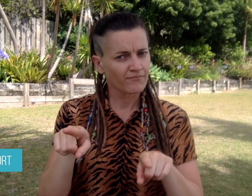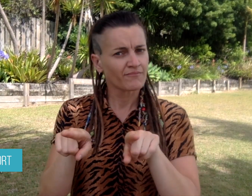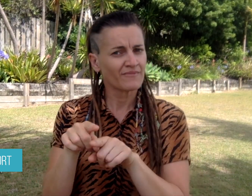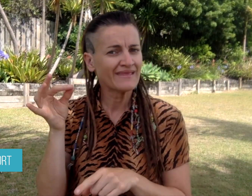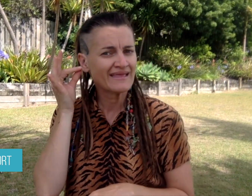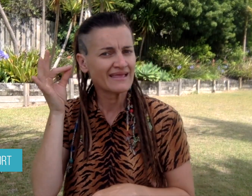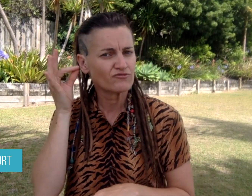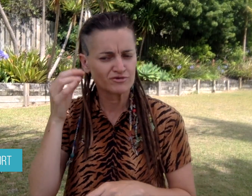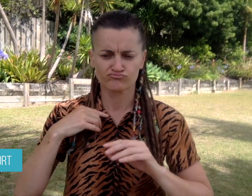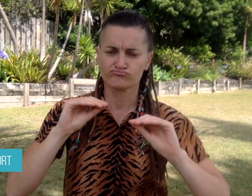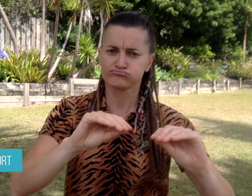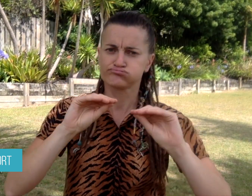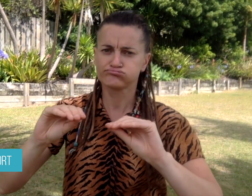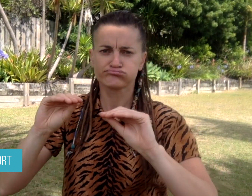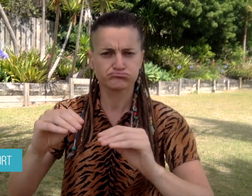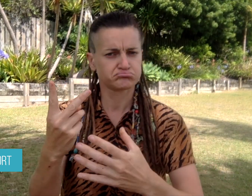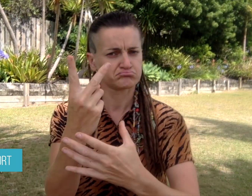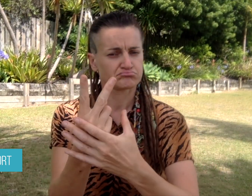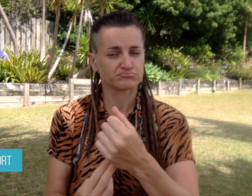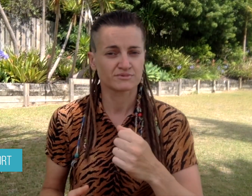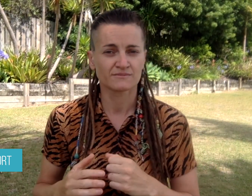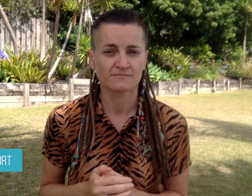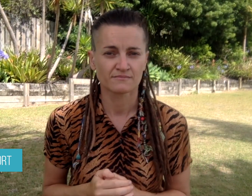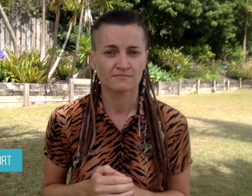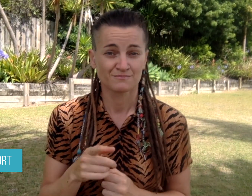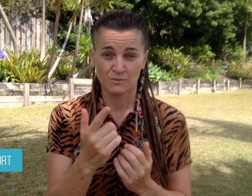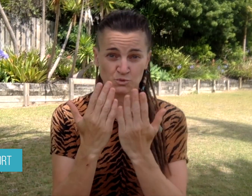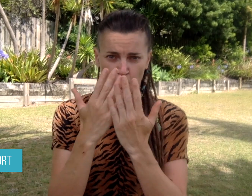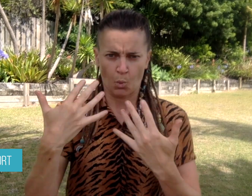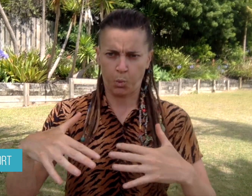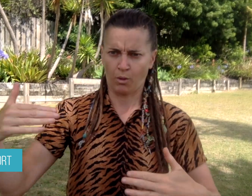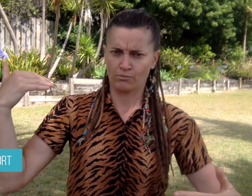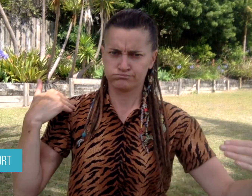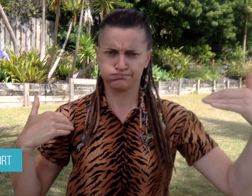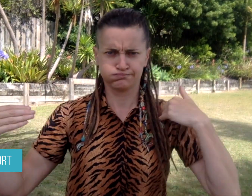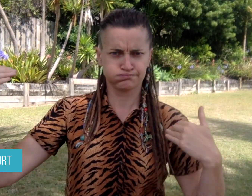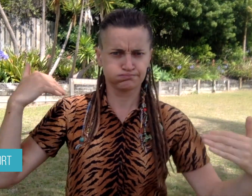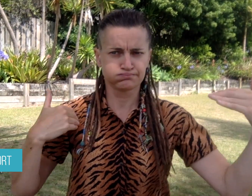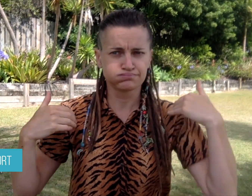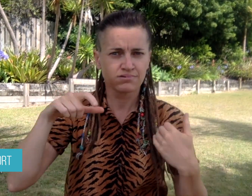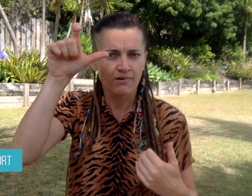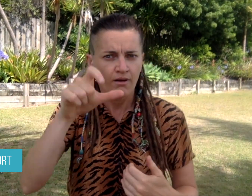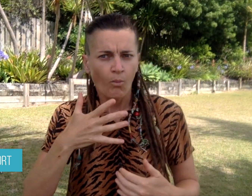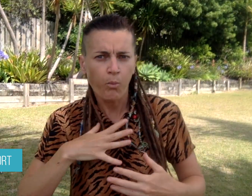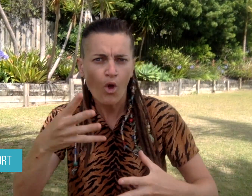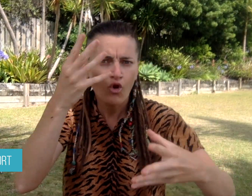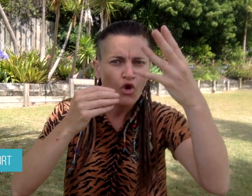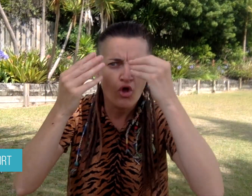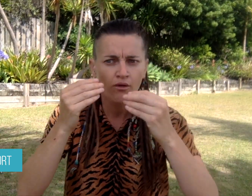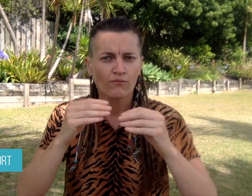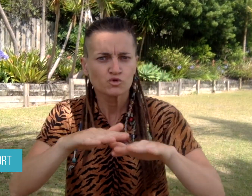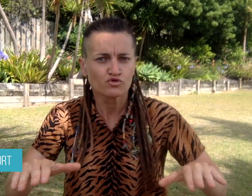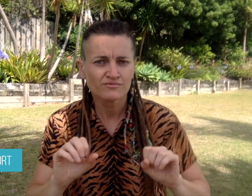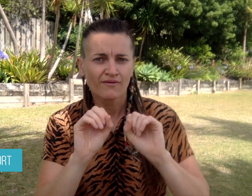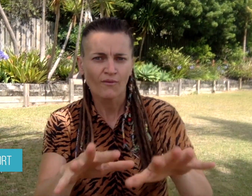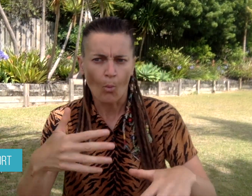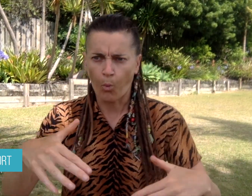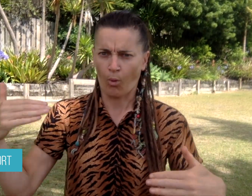The teacher has become popular with many people asking her to teach their children sign language. In addition